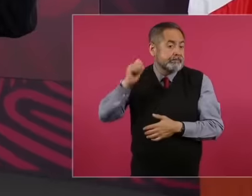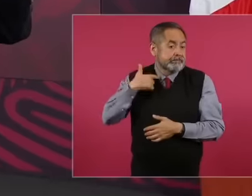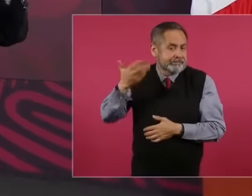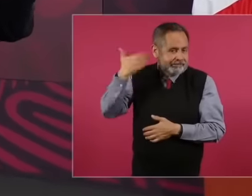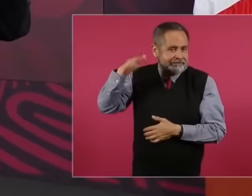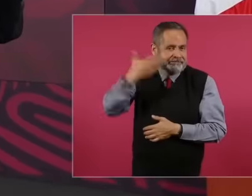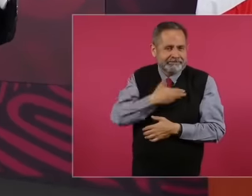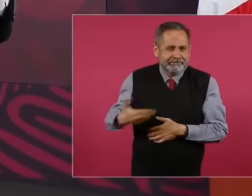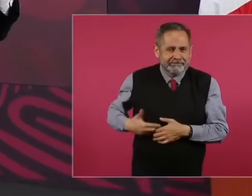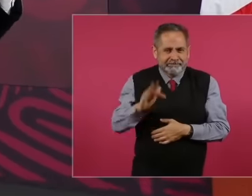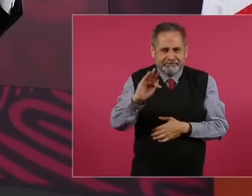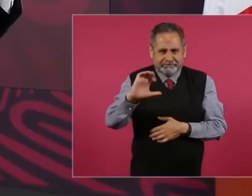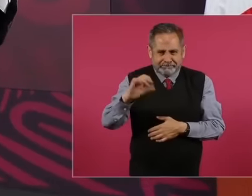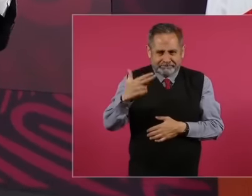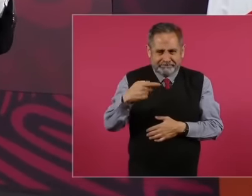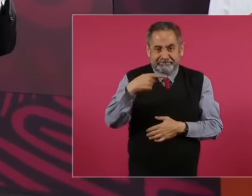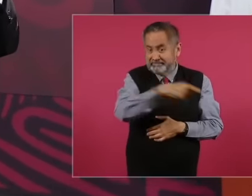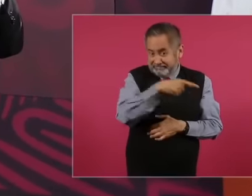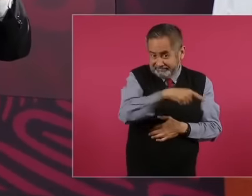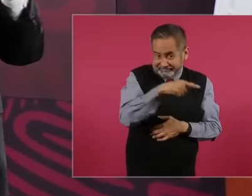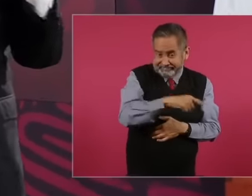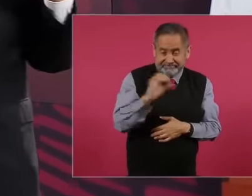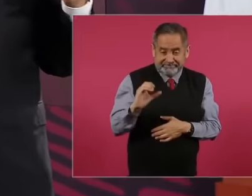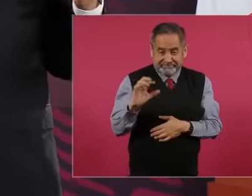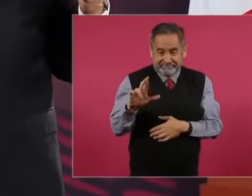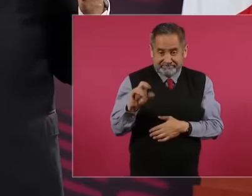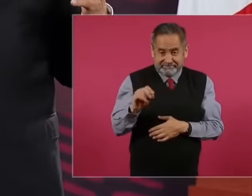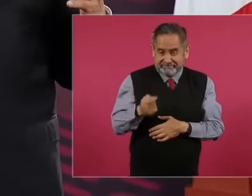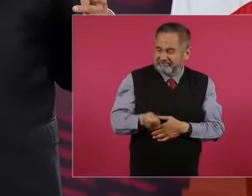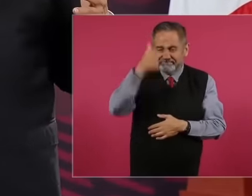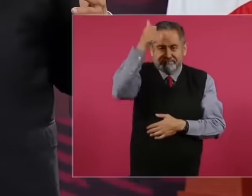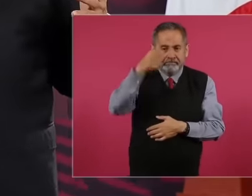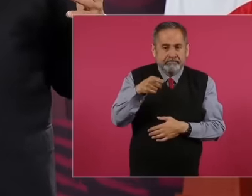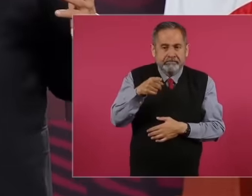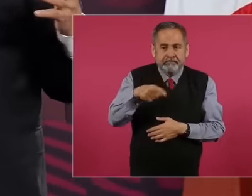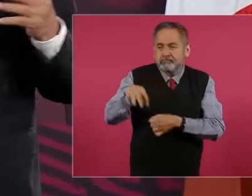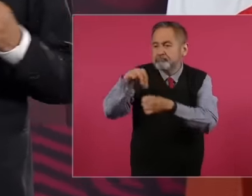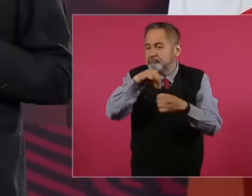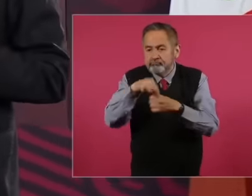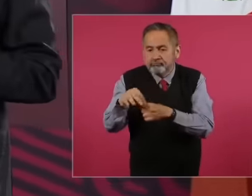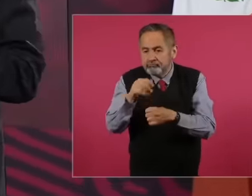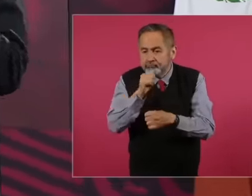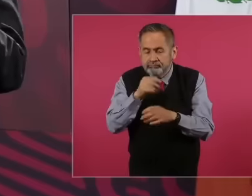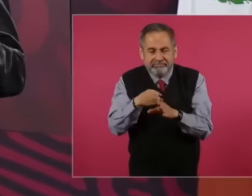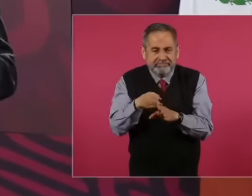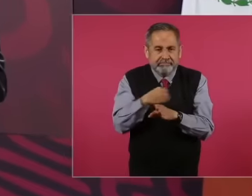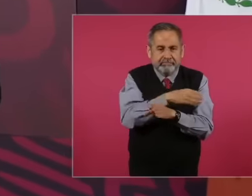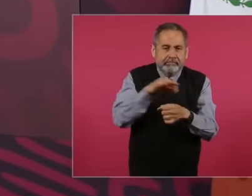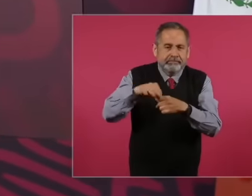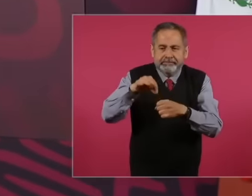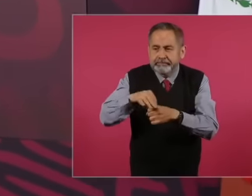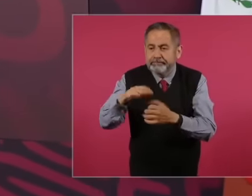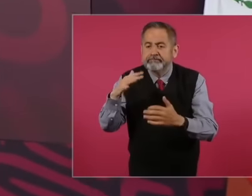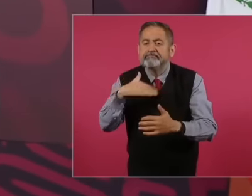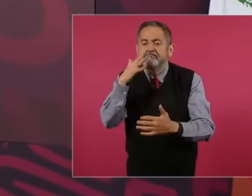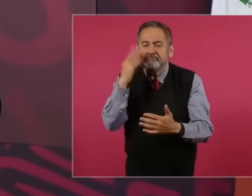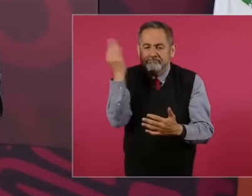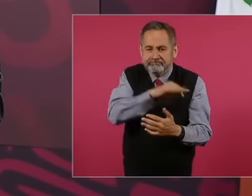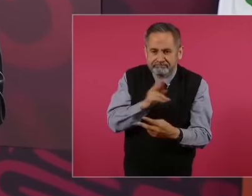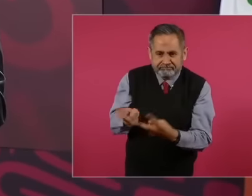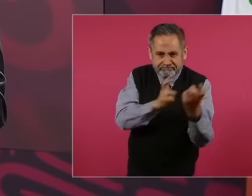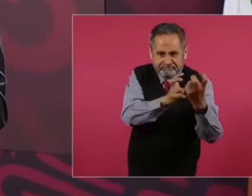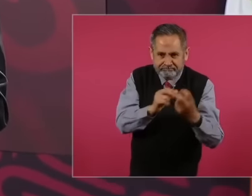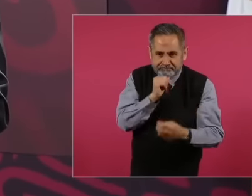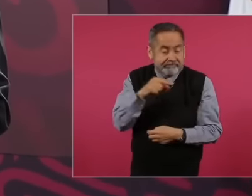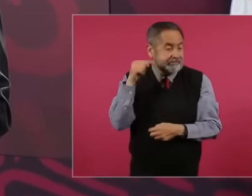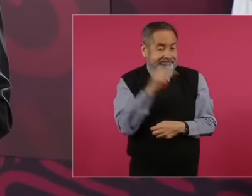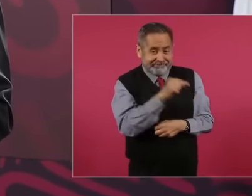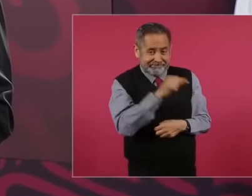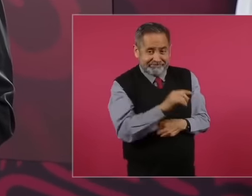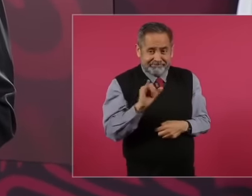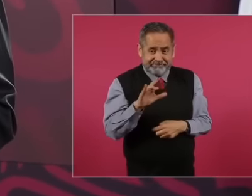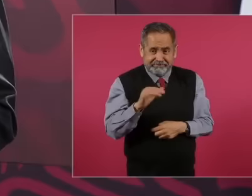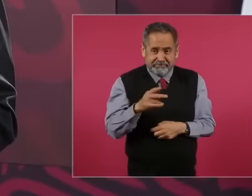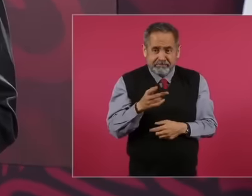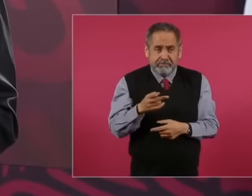who started before the election before the fraud to publish a survey